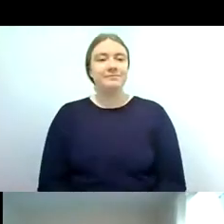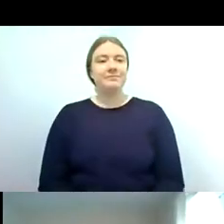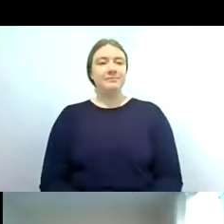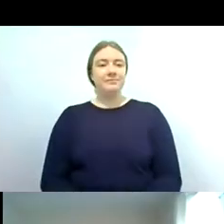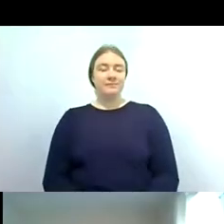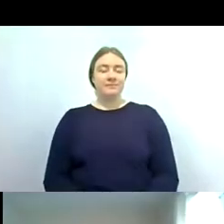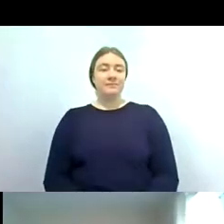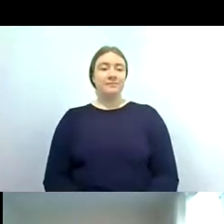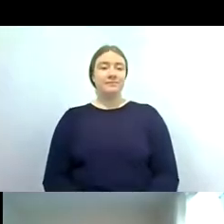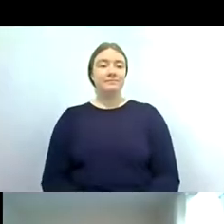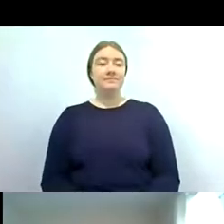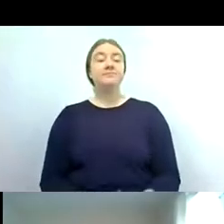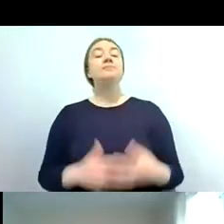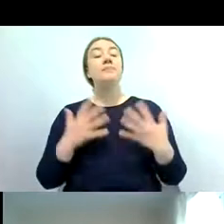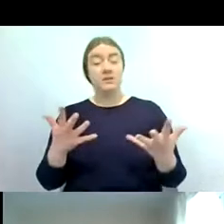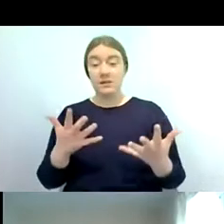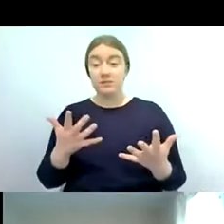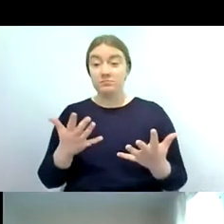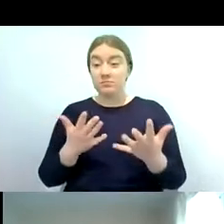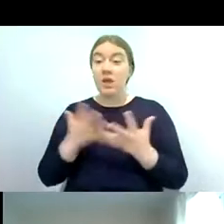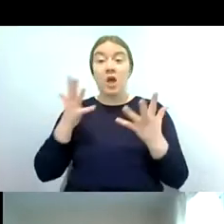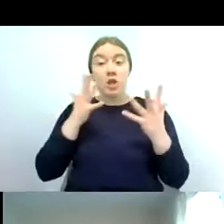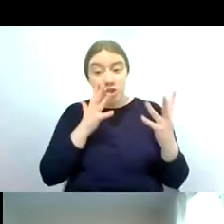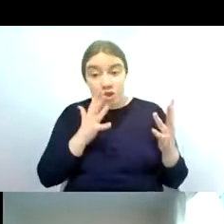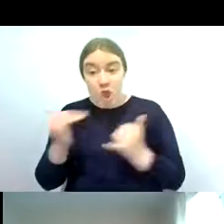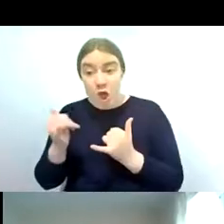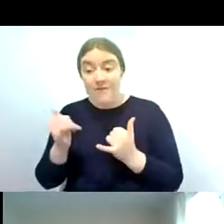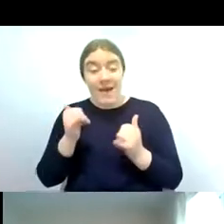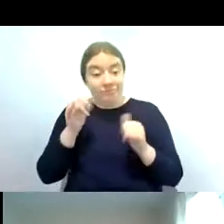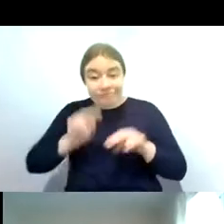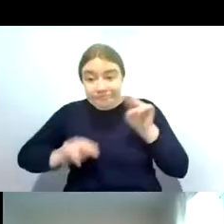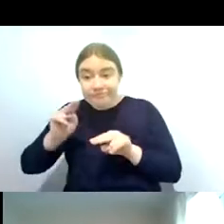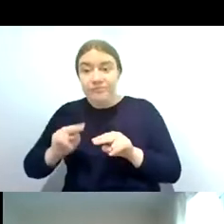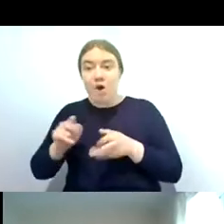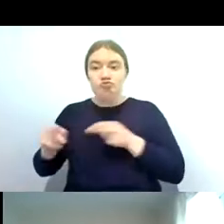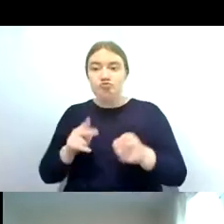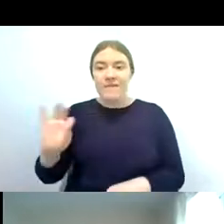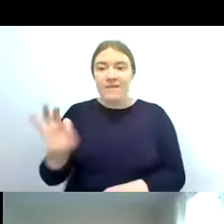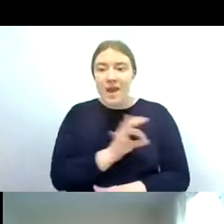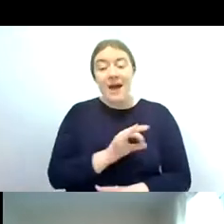so when it comes to surveying riverflies and you might be tempted to look for adults